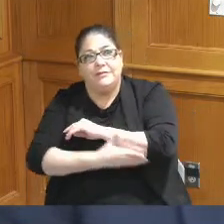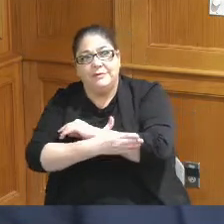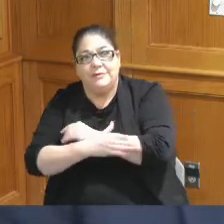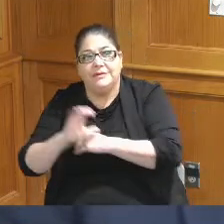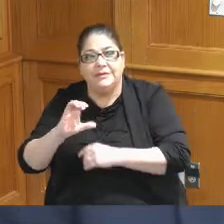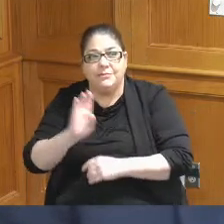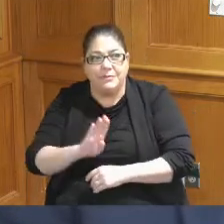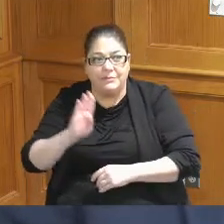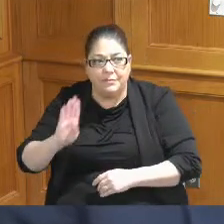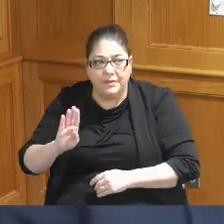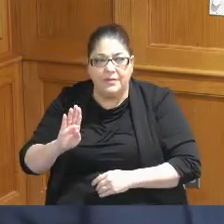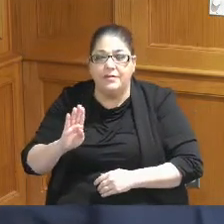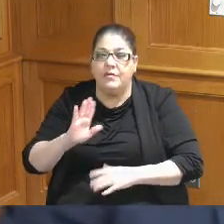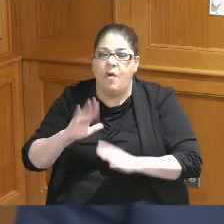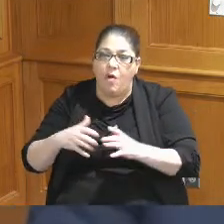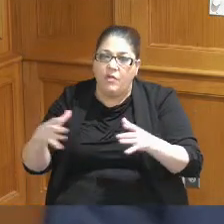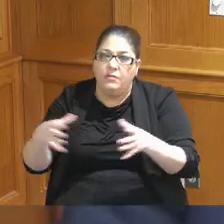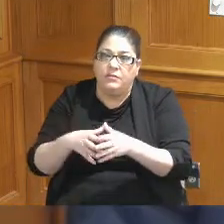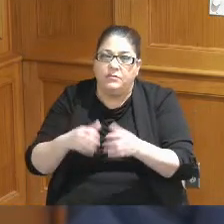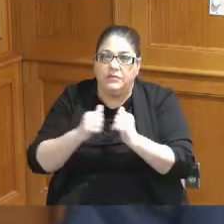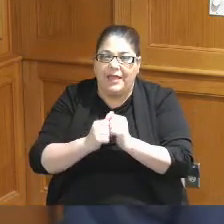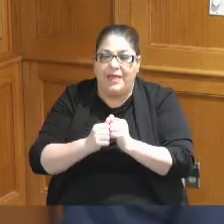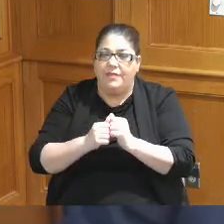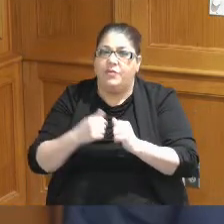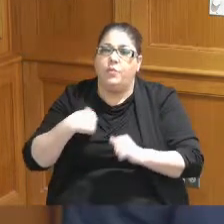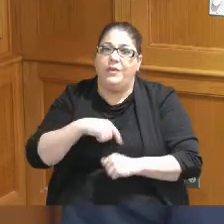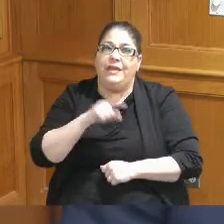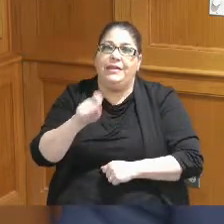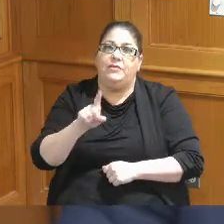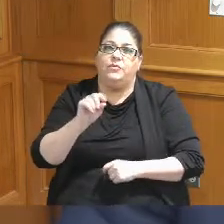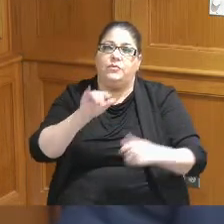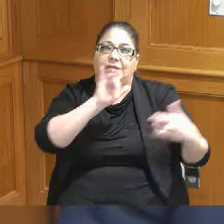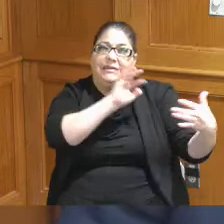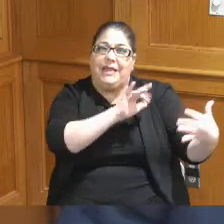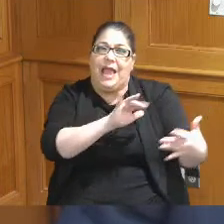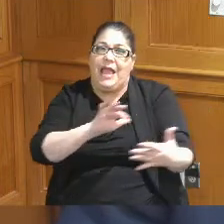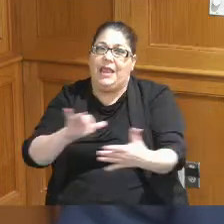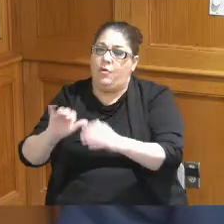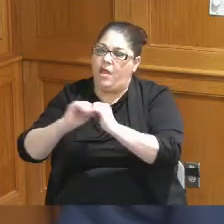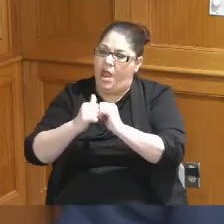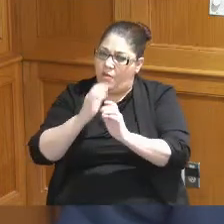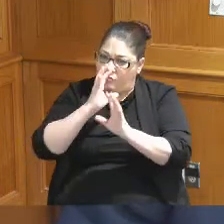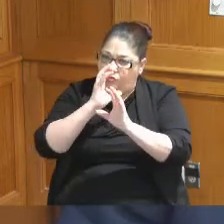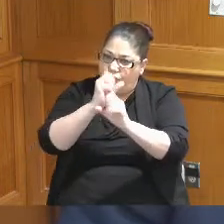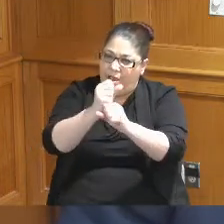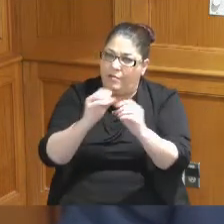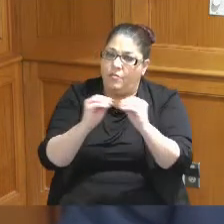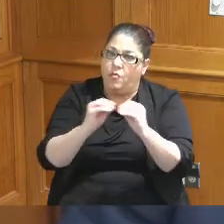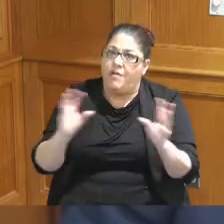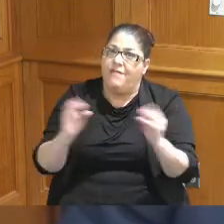all coming together to say we need to do a study on how we attract more conventions to Cincinnati